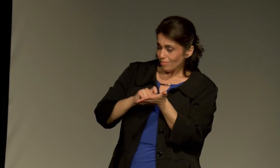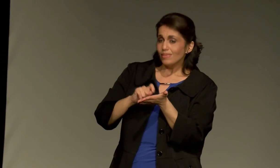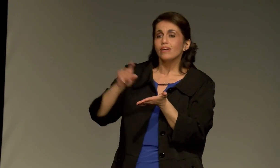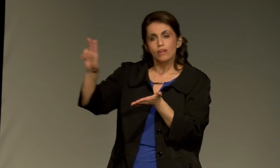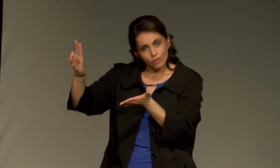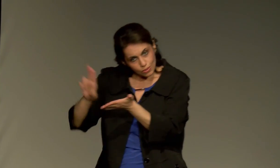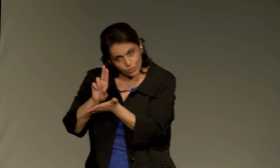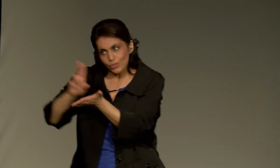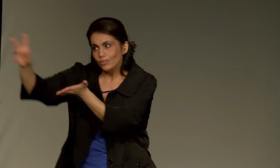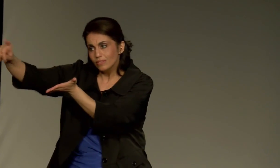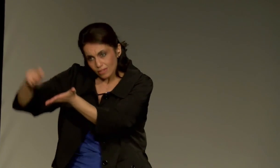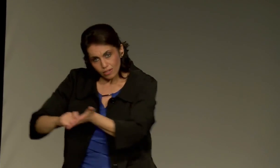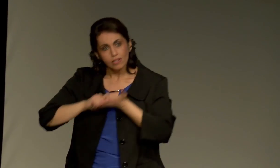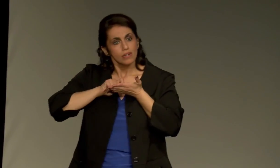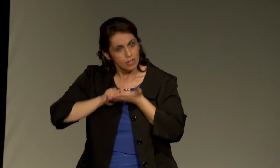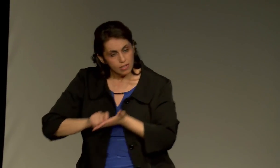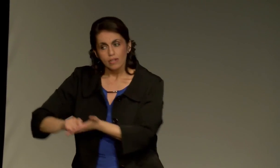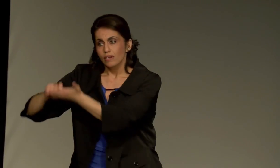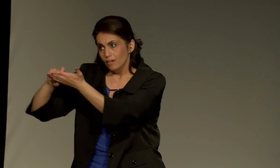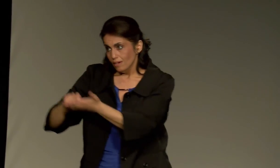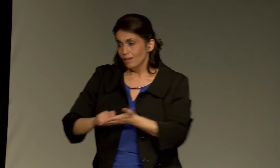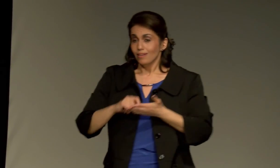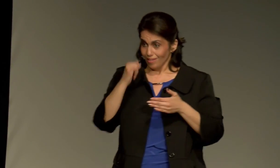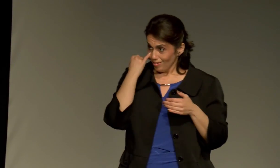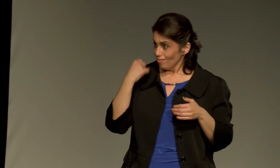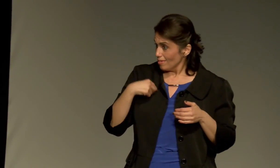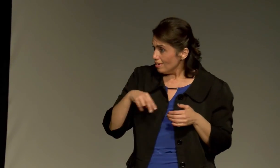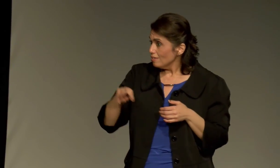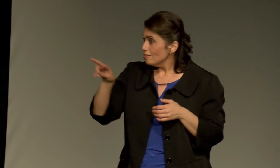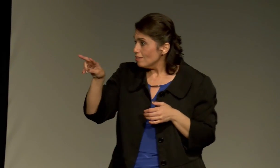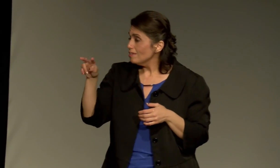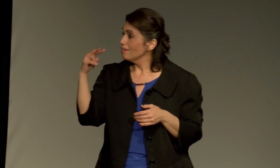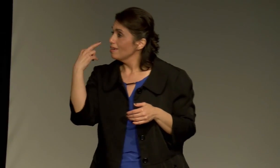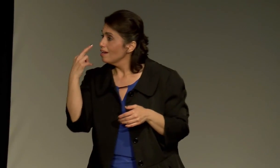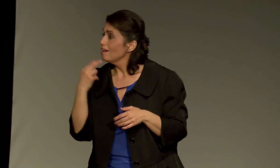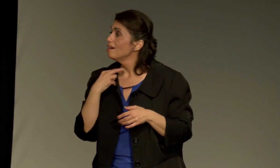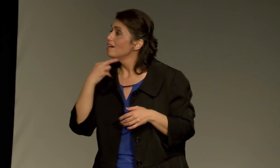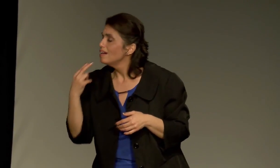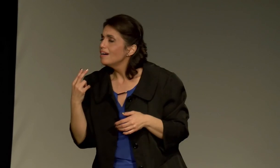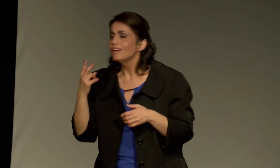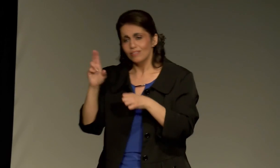If the deaf person pulls out a pen and a paper, do likewise, and write notes back and forth.